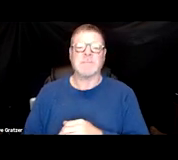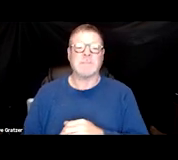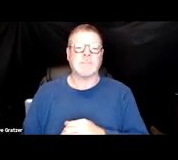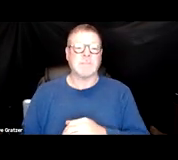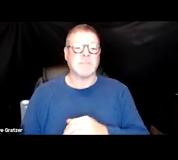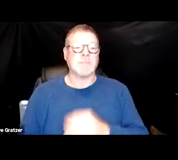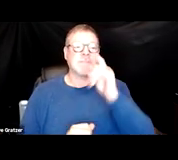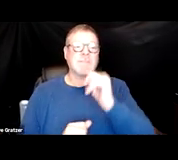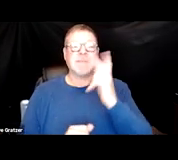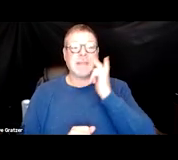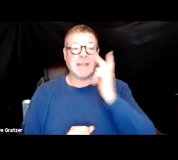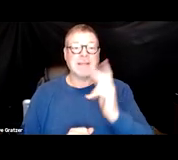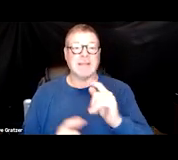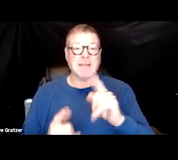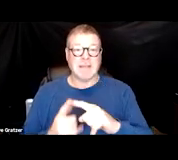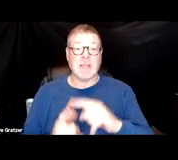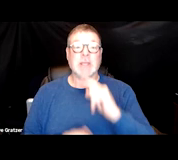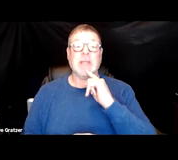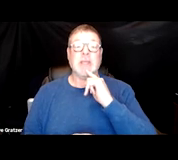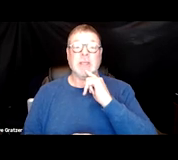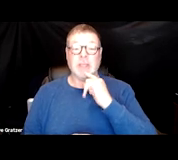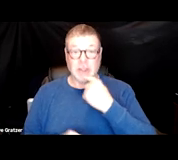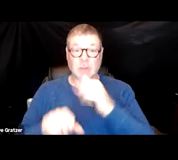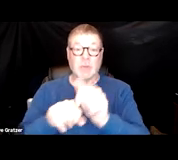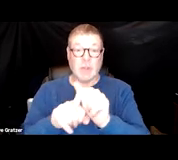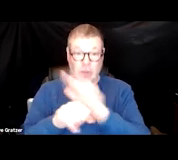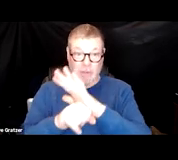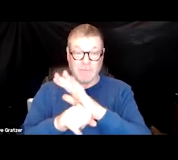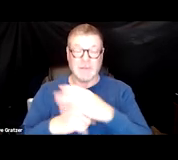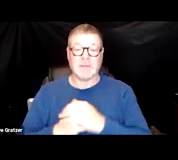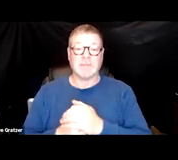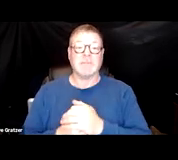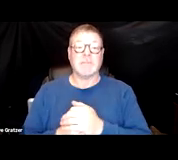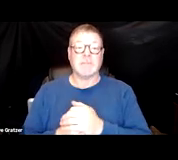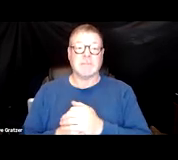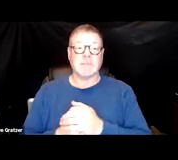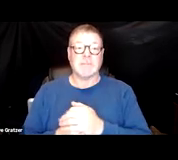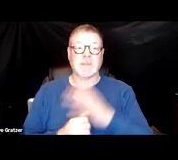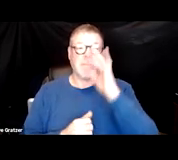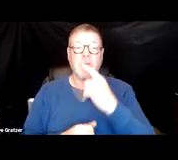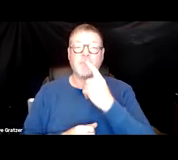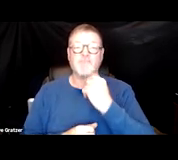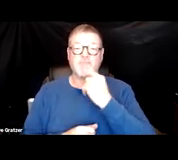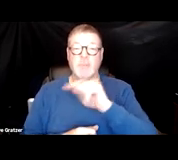you can see that the acute COVID infection which is designated by that kind of reddish curve,